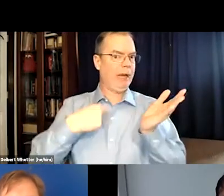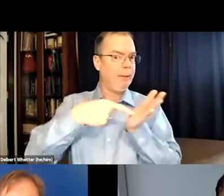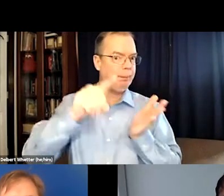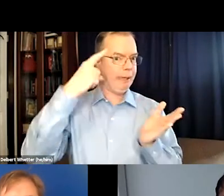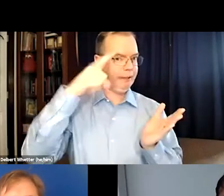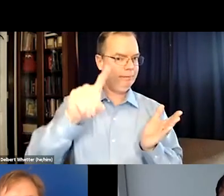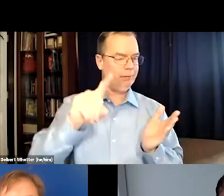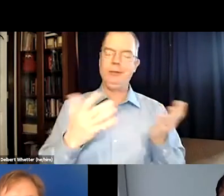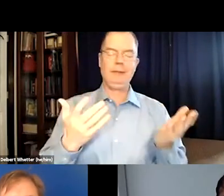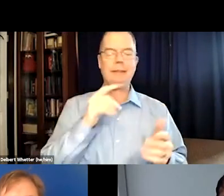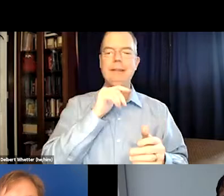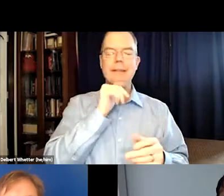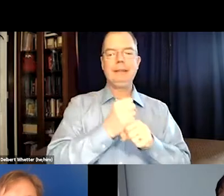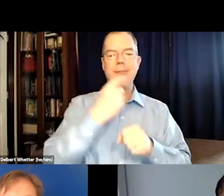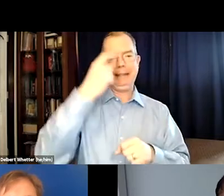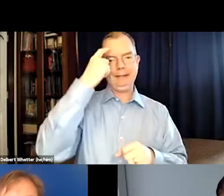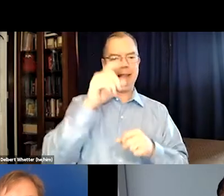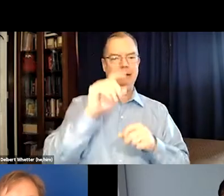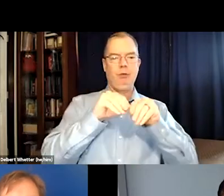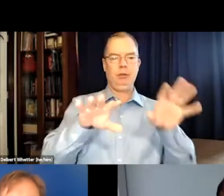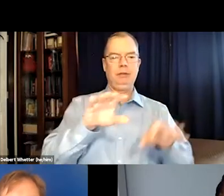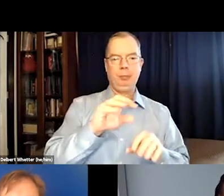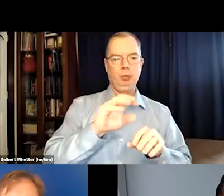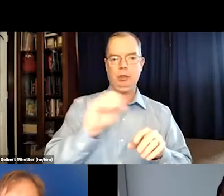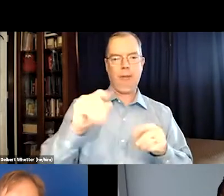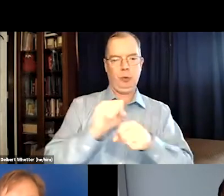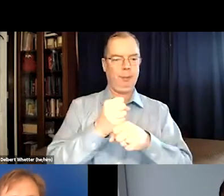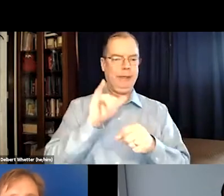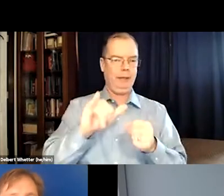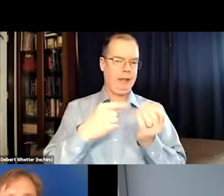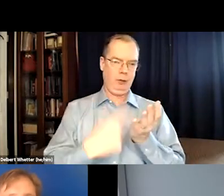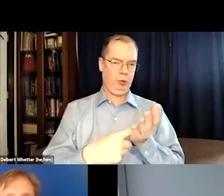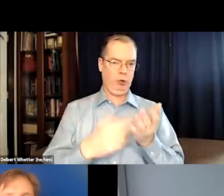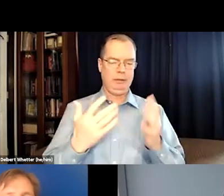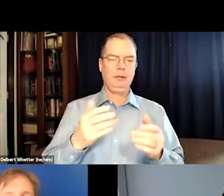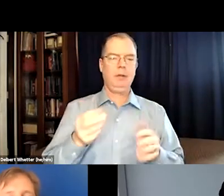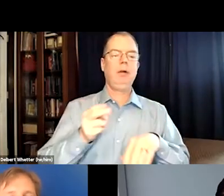and they may not accept what I'm pitching, if I have less rights than what I paid for, it doesn't really make sense